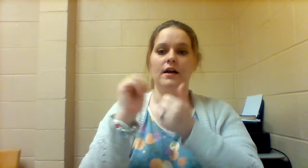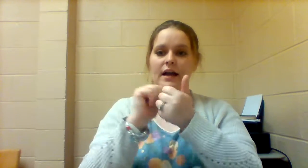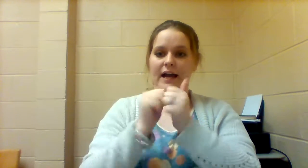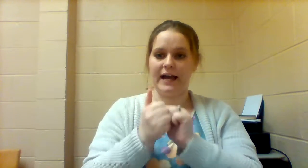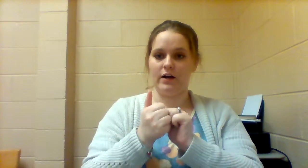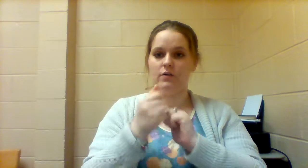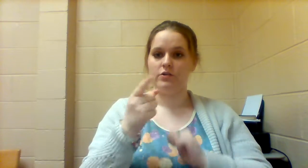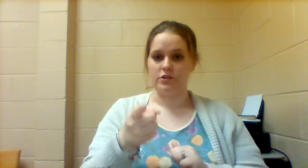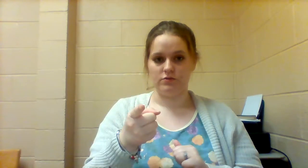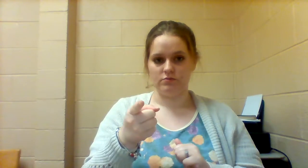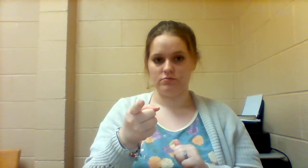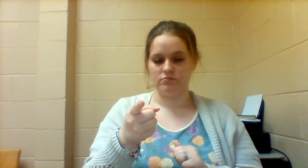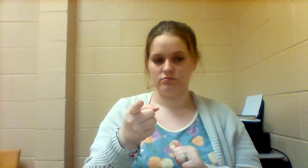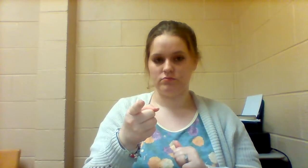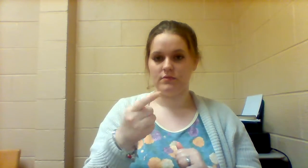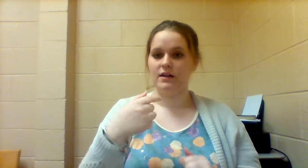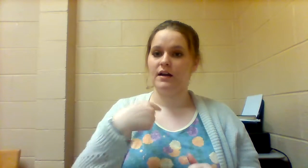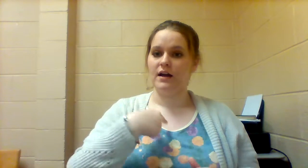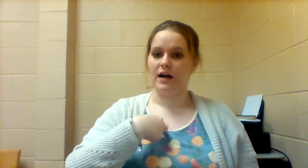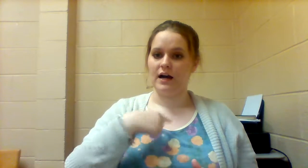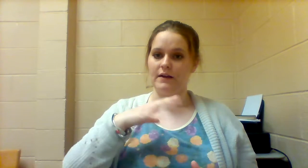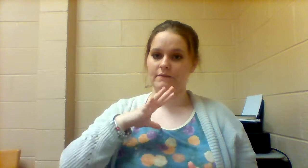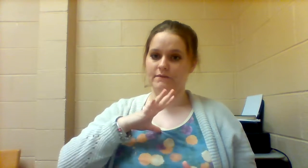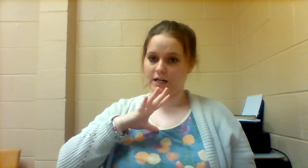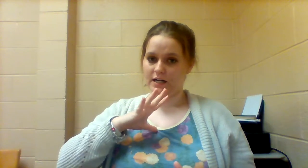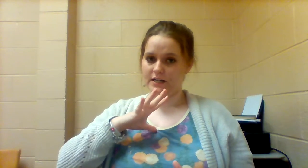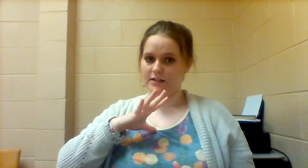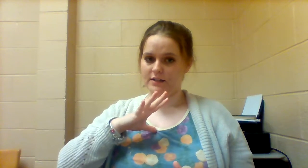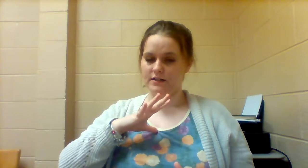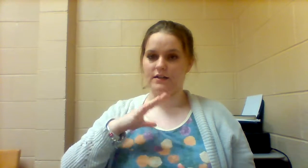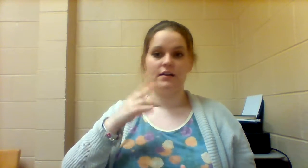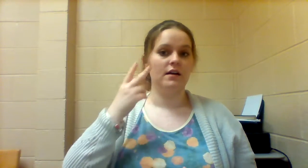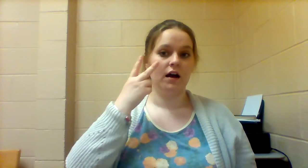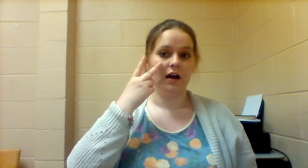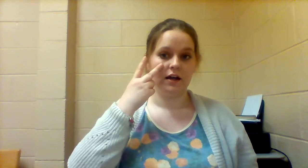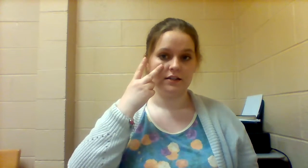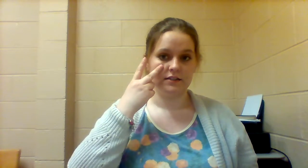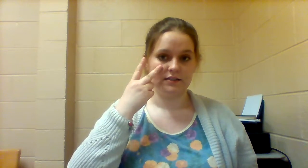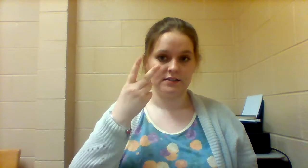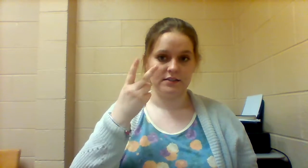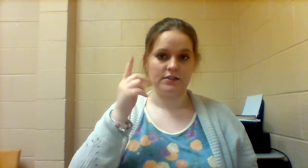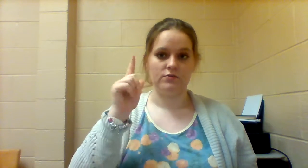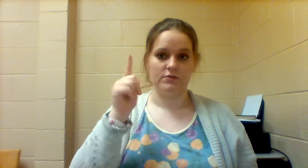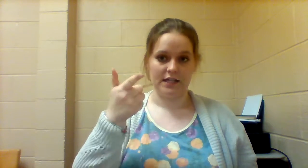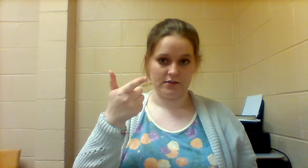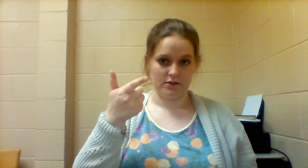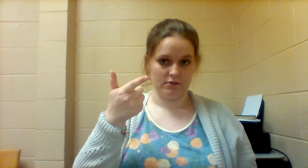HOW ARE YOU? I'M FINE SEE YOU LATER